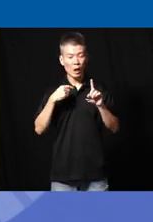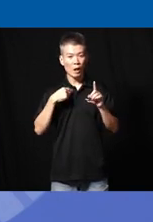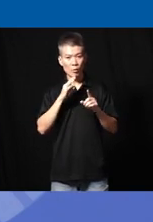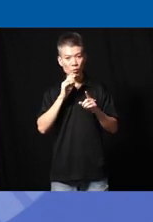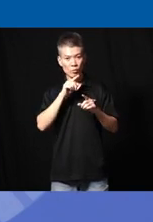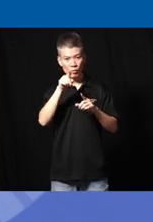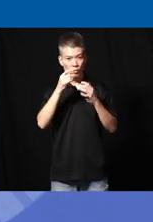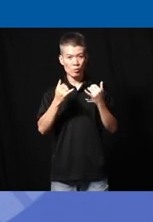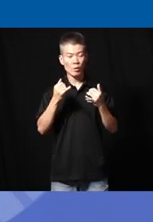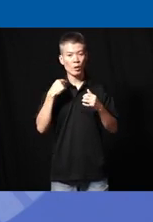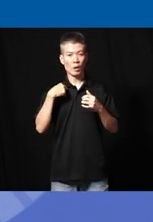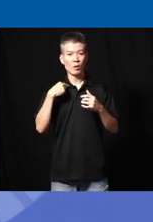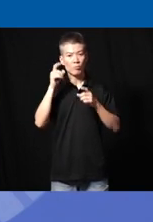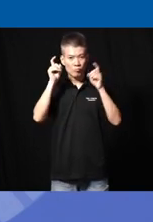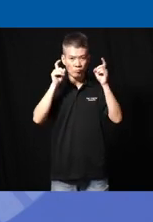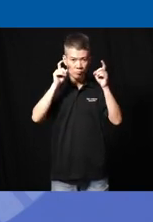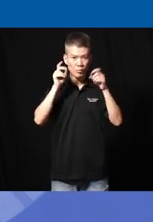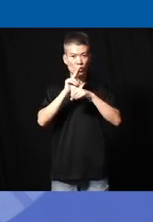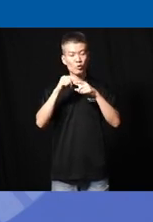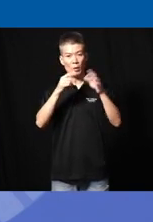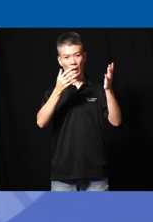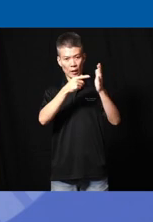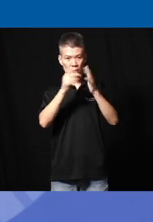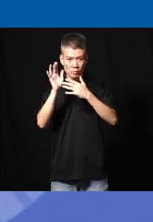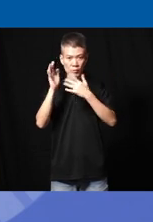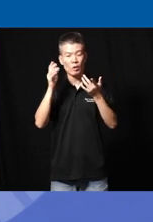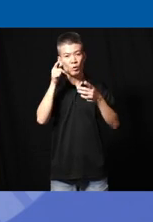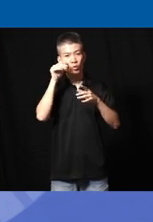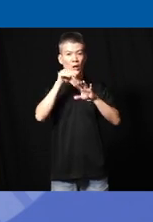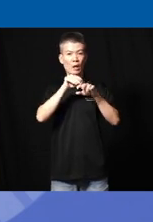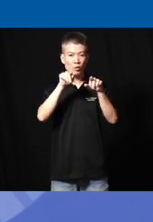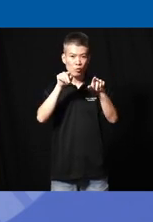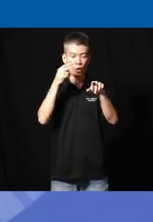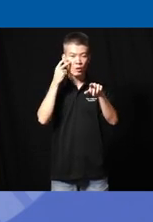all of you now I'm also gesturing I'm using my hands I'm looking at you and I see you looking